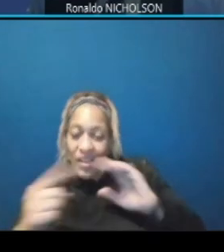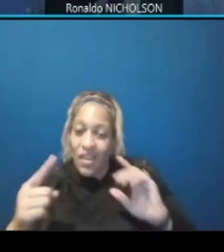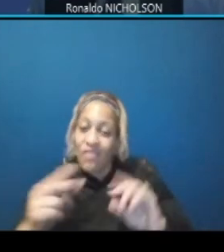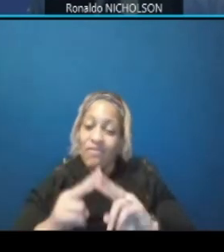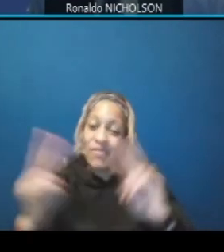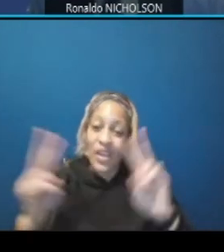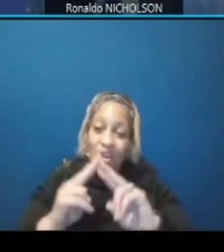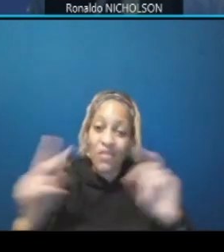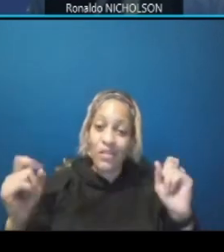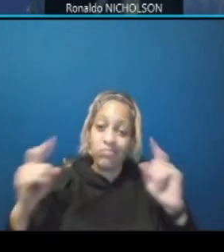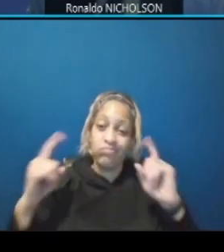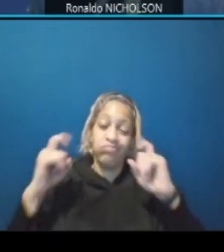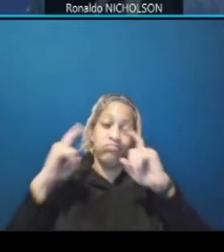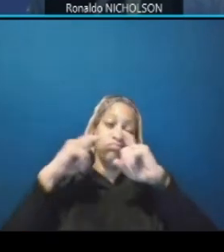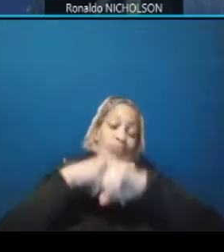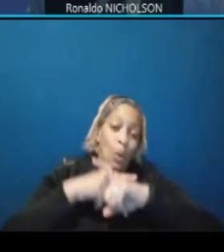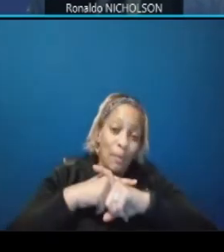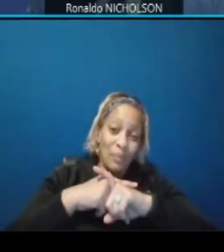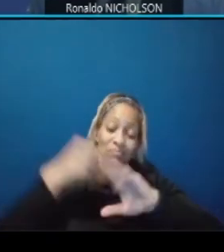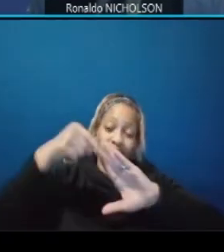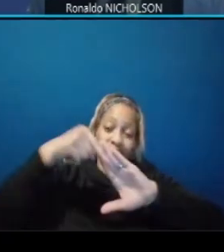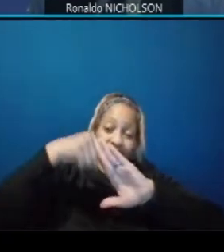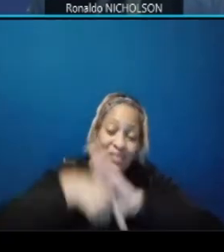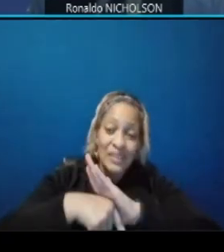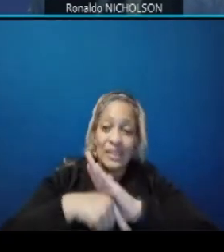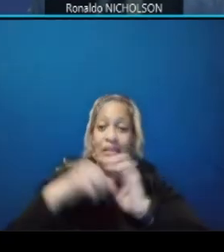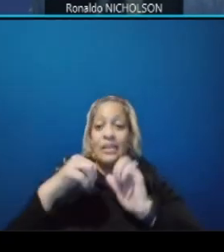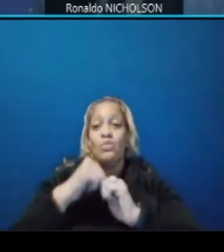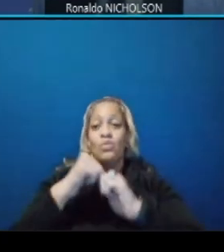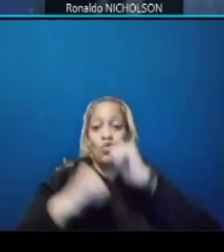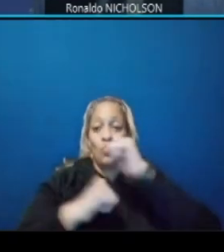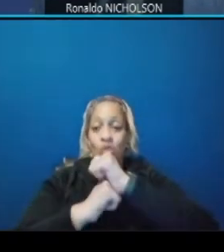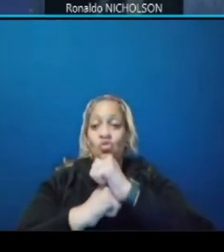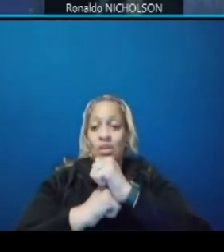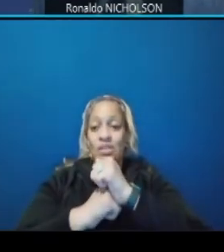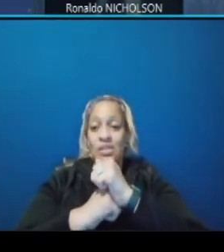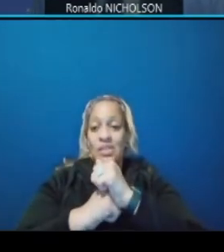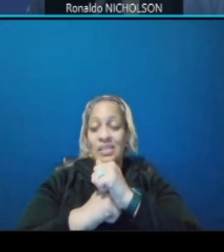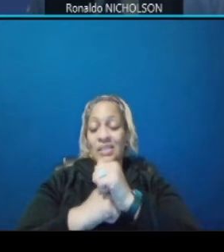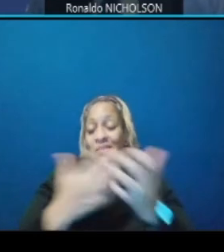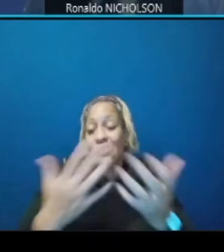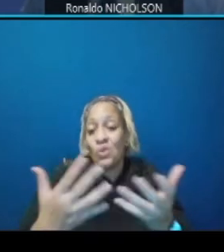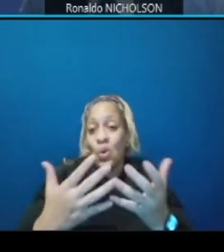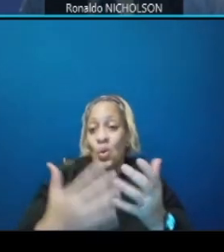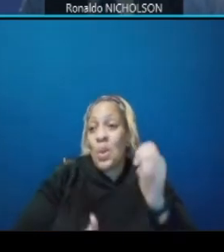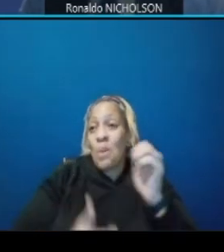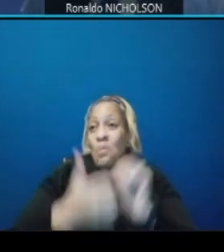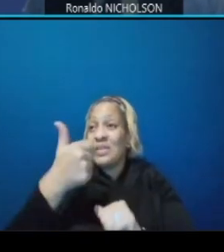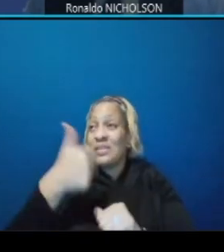that we anticipate um and and most i can say that the majority of the construction